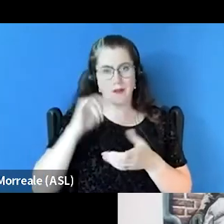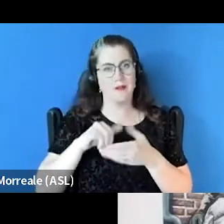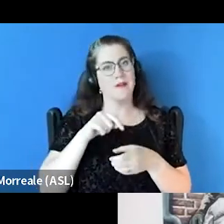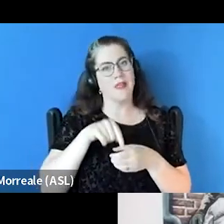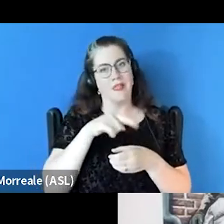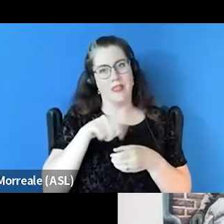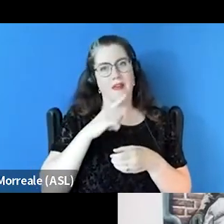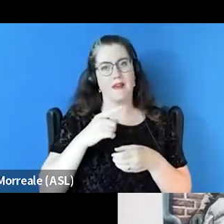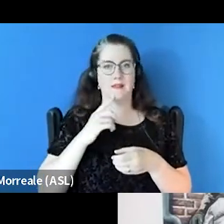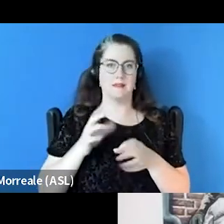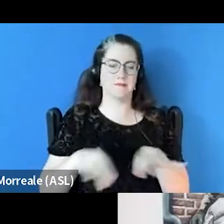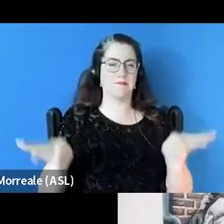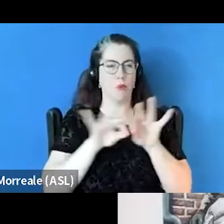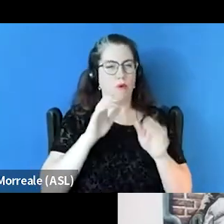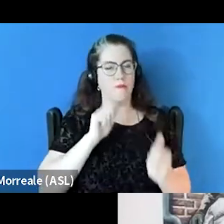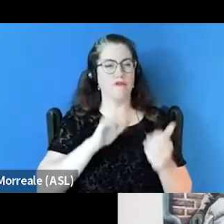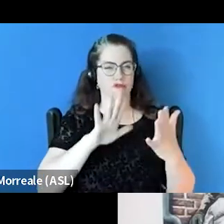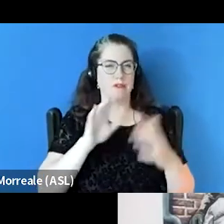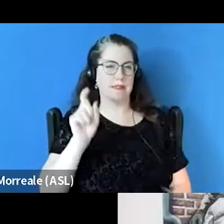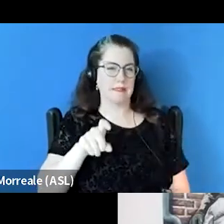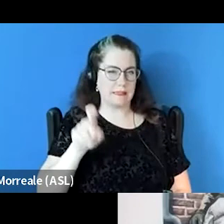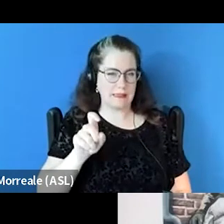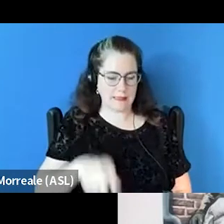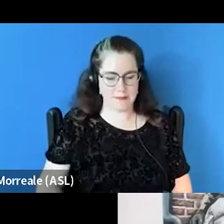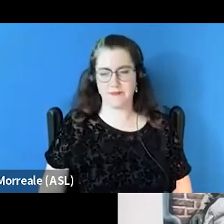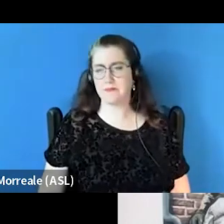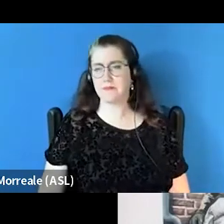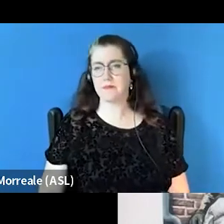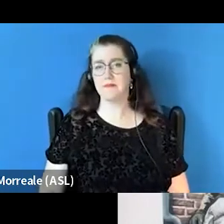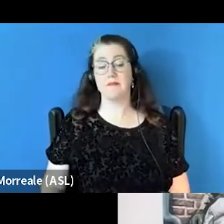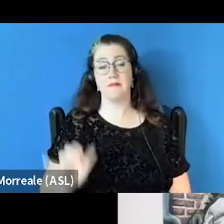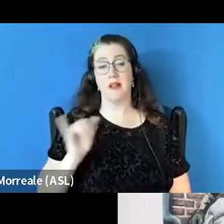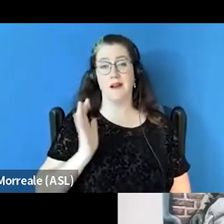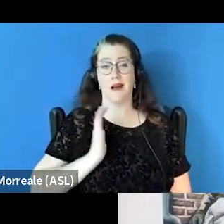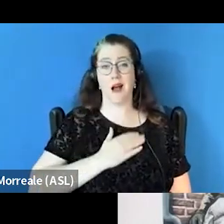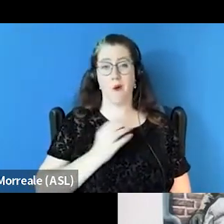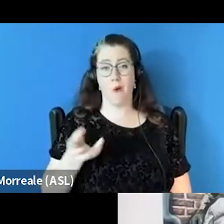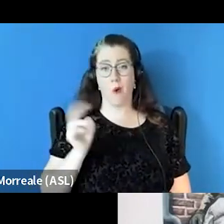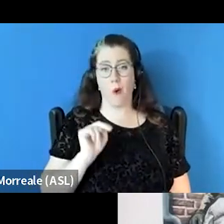in terms of addressing the need. Also is our own biases and judgment as well.